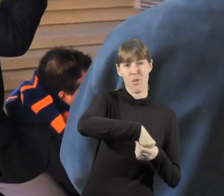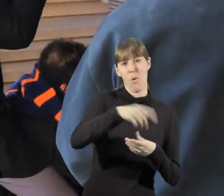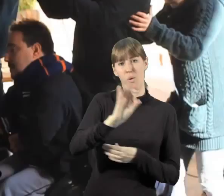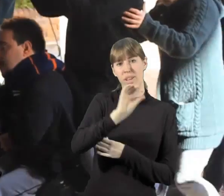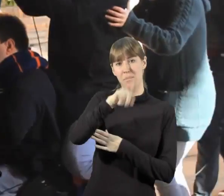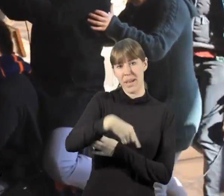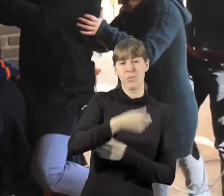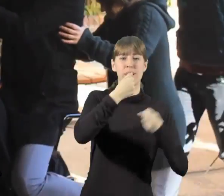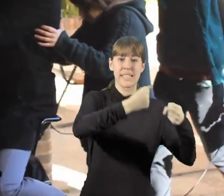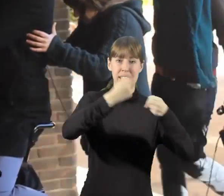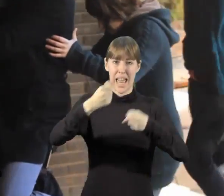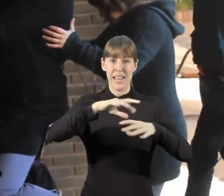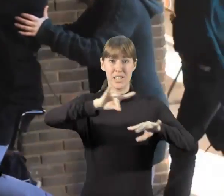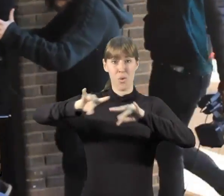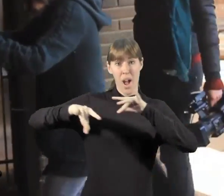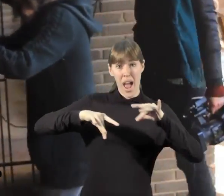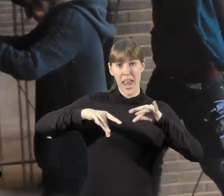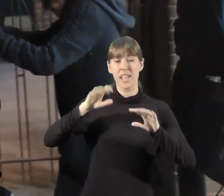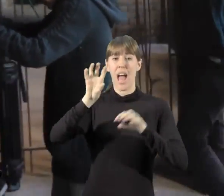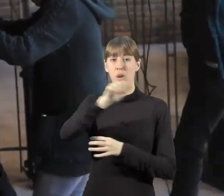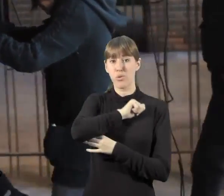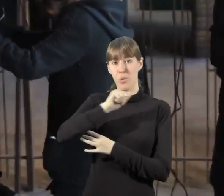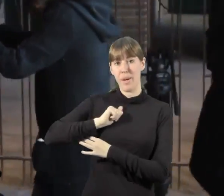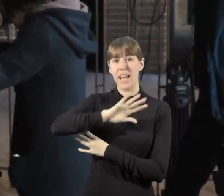and local, autonomous, national and international entities.